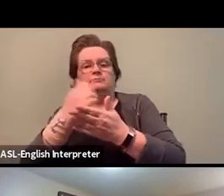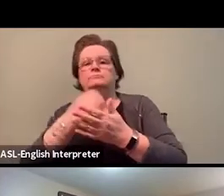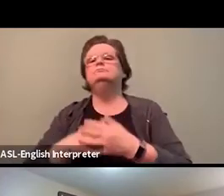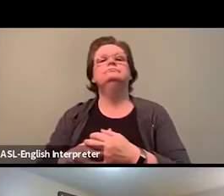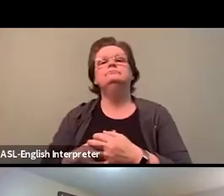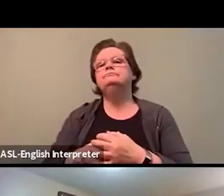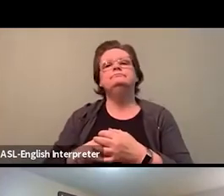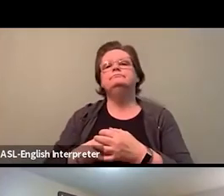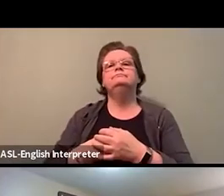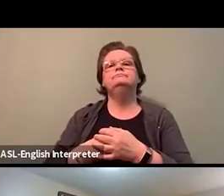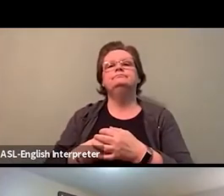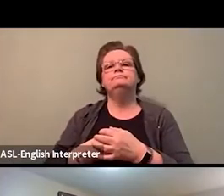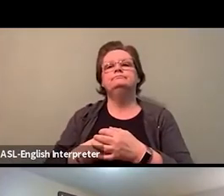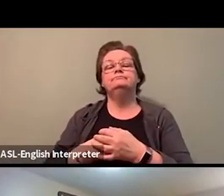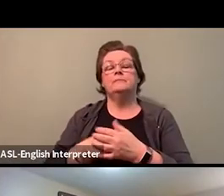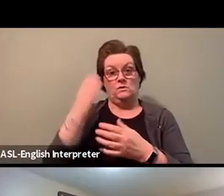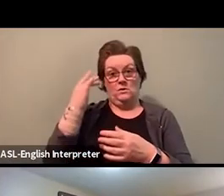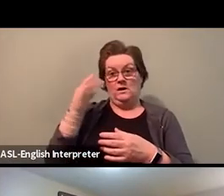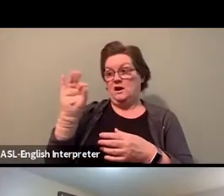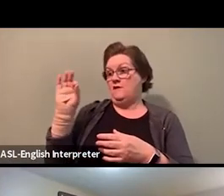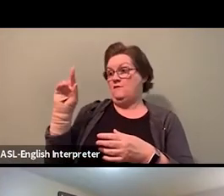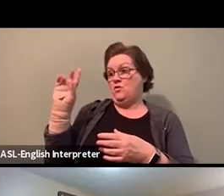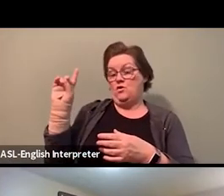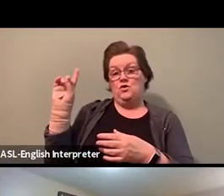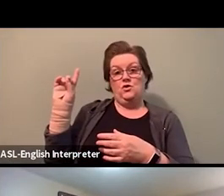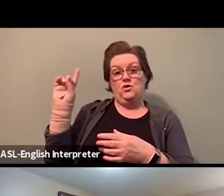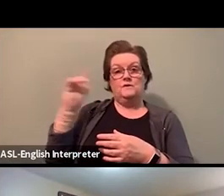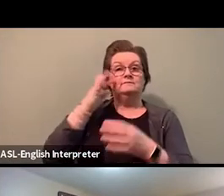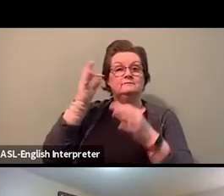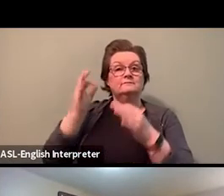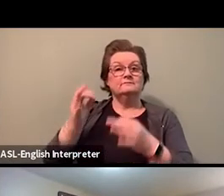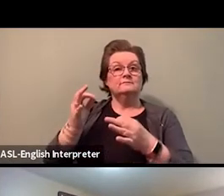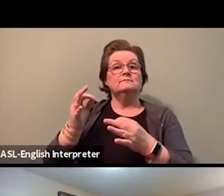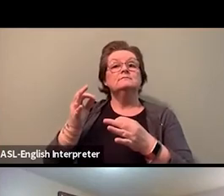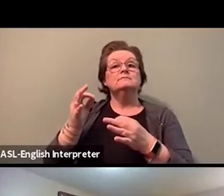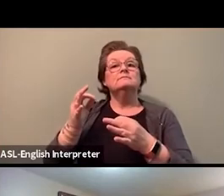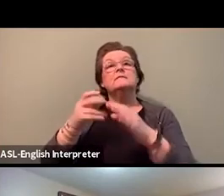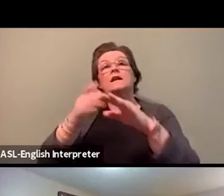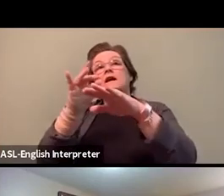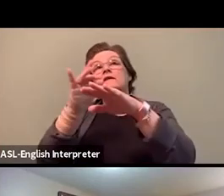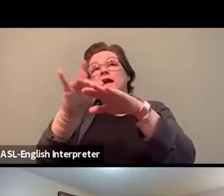in the Landlord and Tenants Board. So the hearings could happen on time, you know.